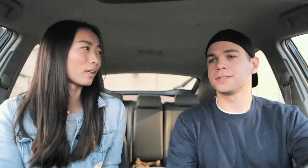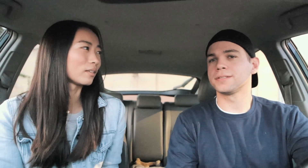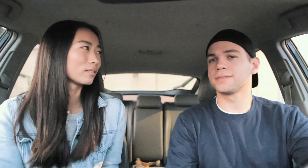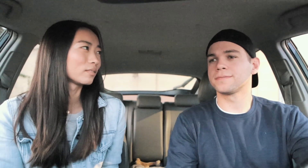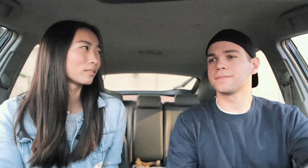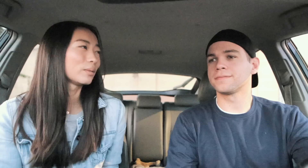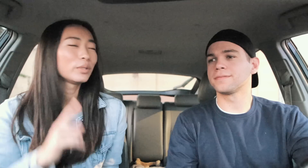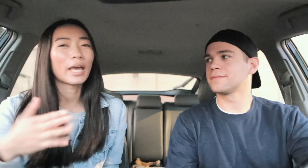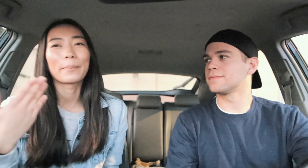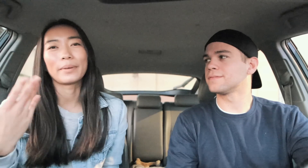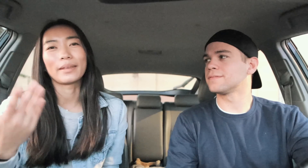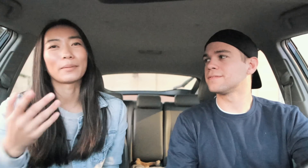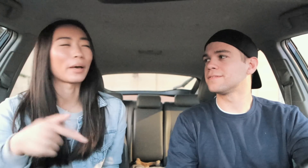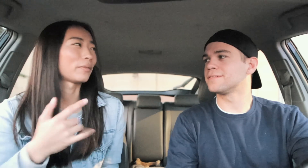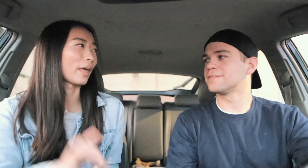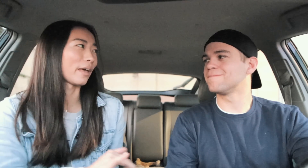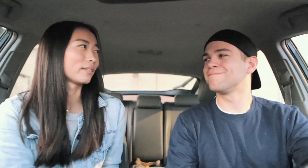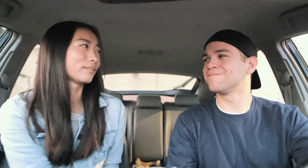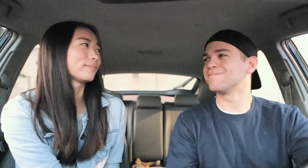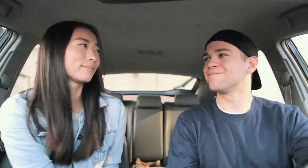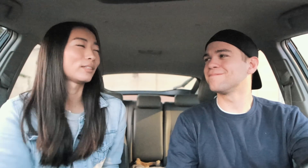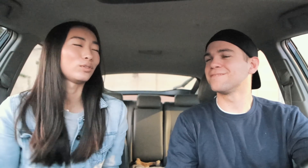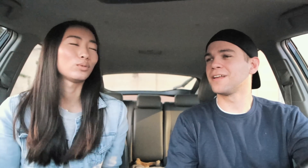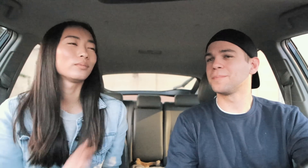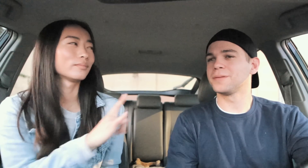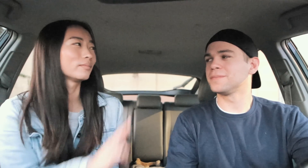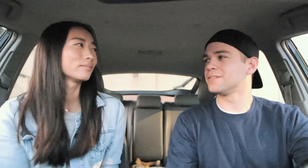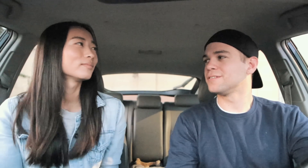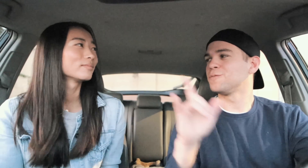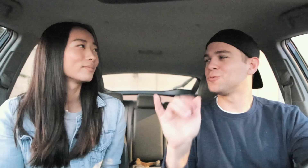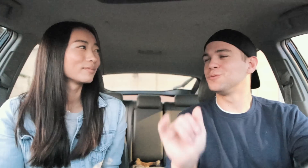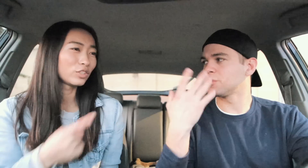yeah, I'm really happy about that love you love you too